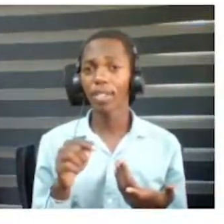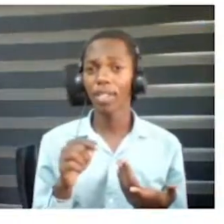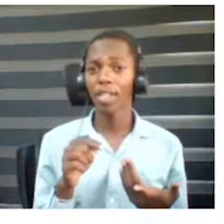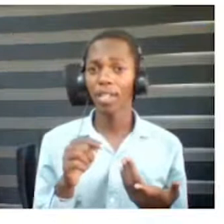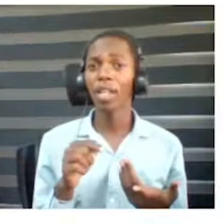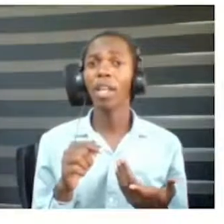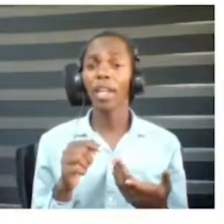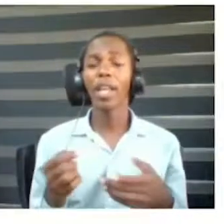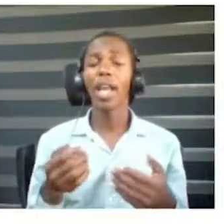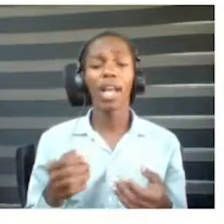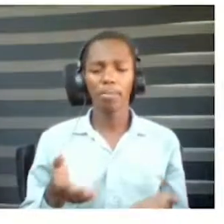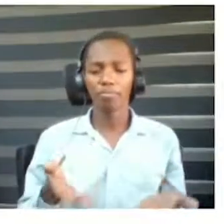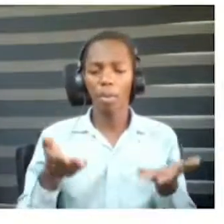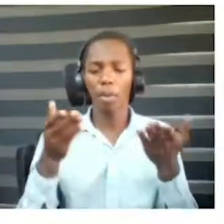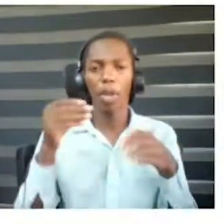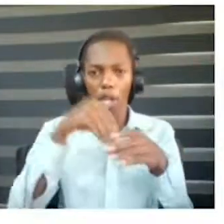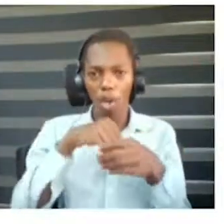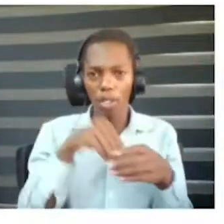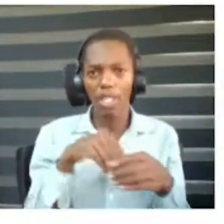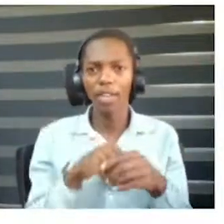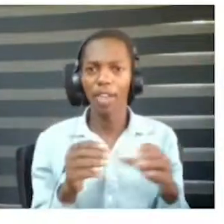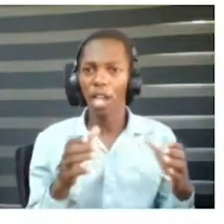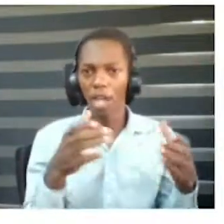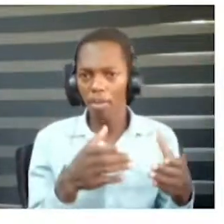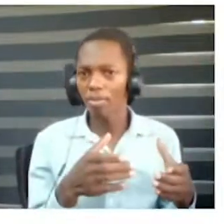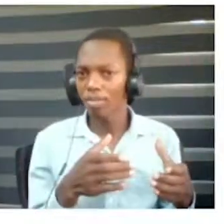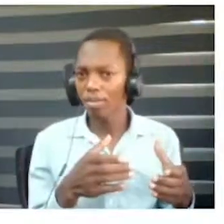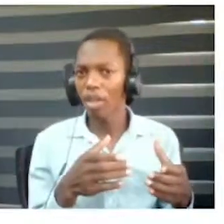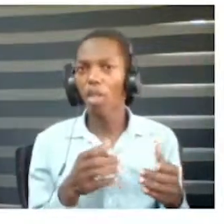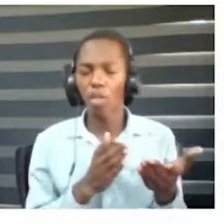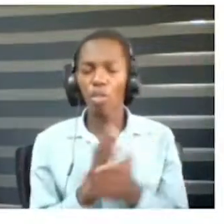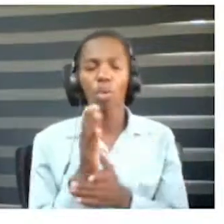education and printed books and educational materials.